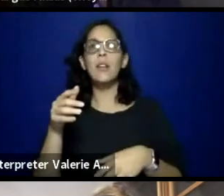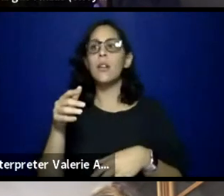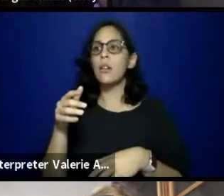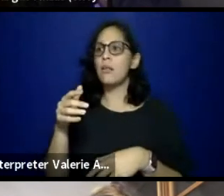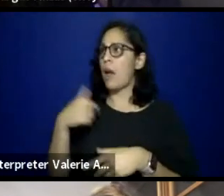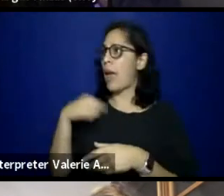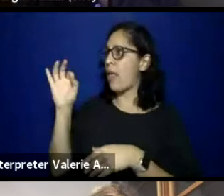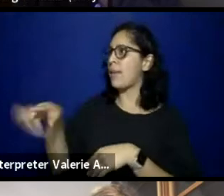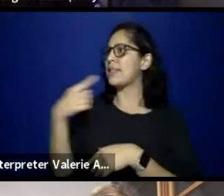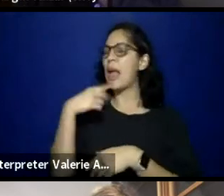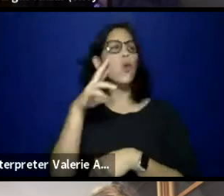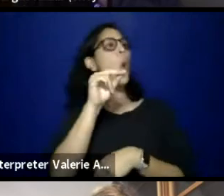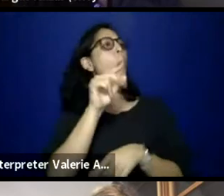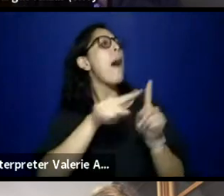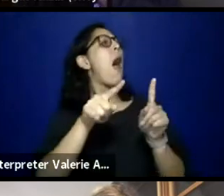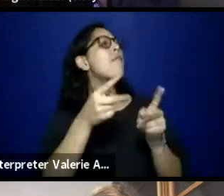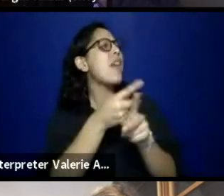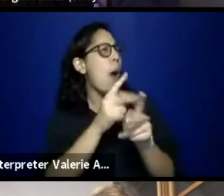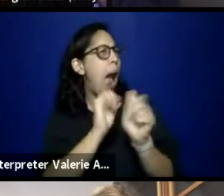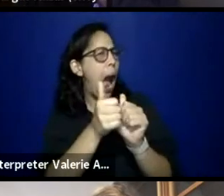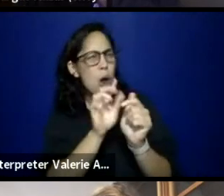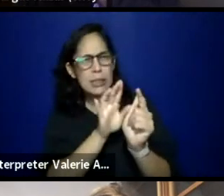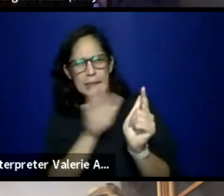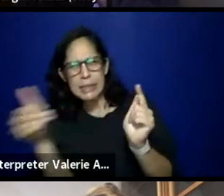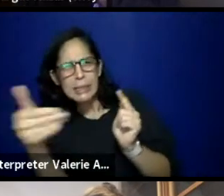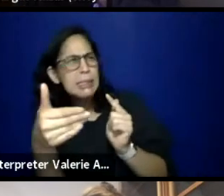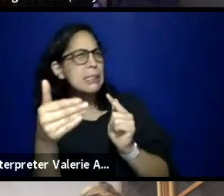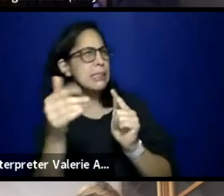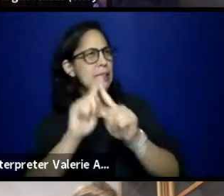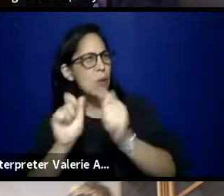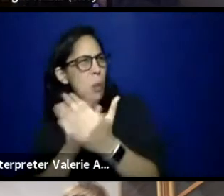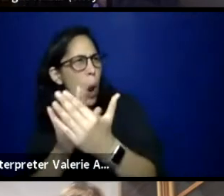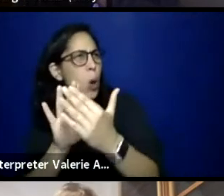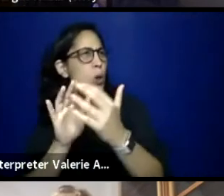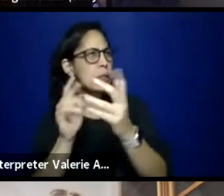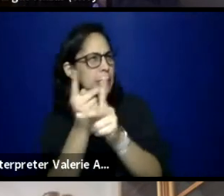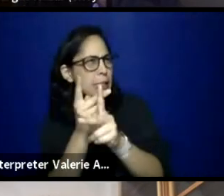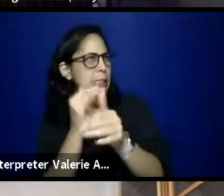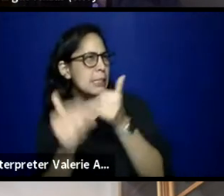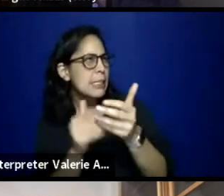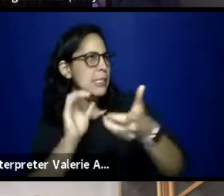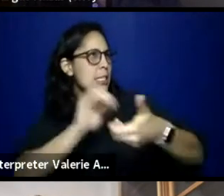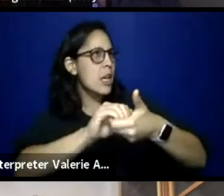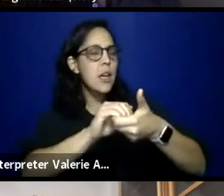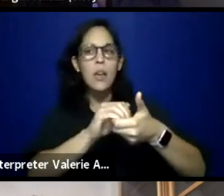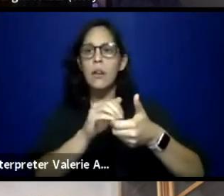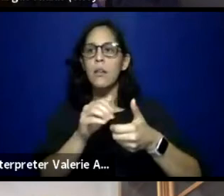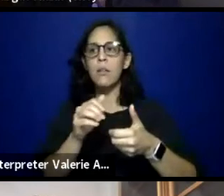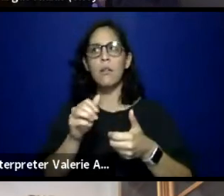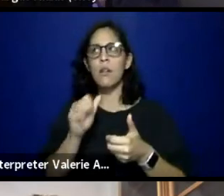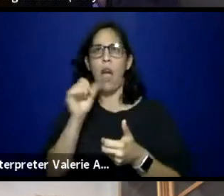to do something else different, better. And they do it all without hierarchal BS.